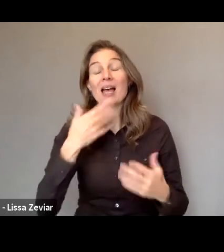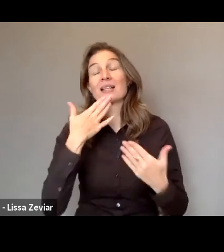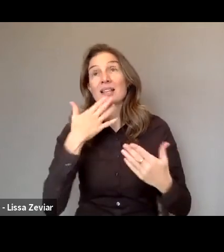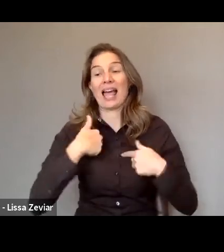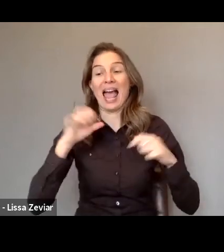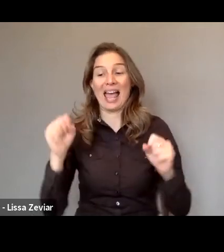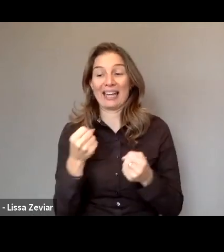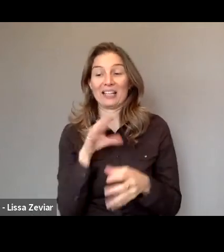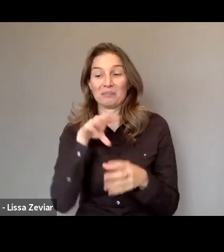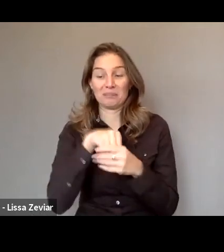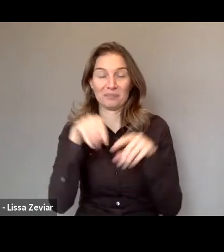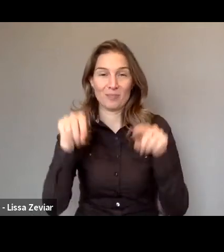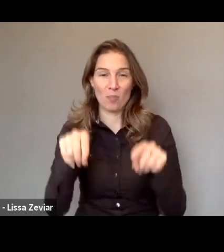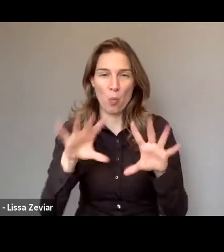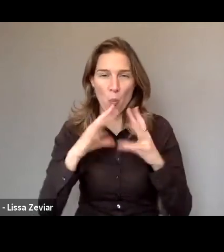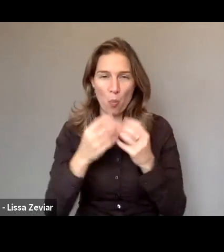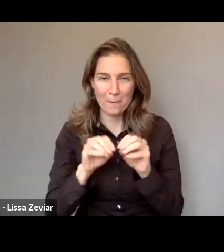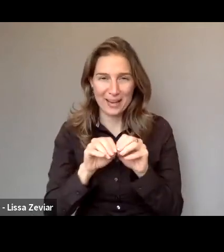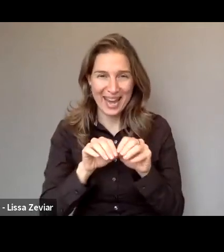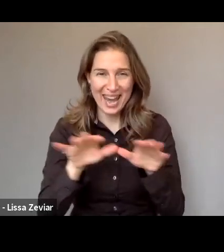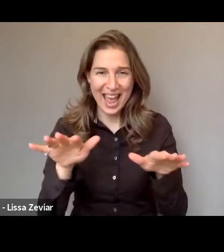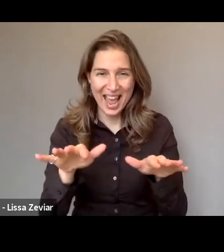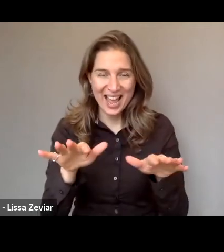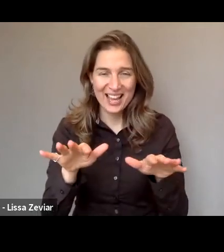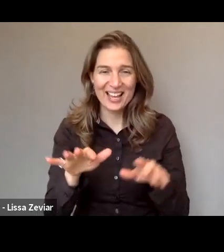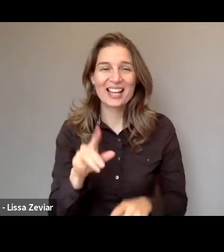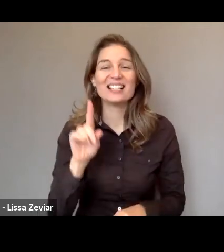I'd like to present the recommendations from the women's movement